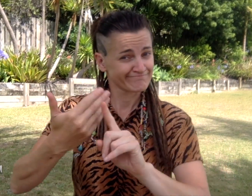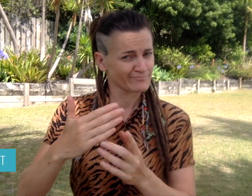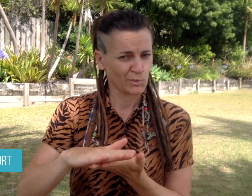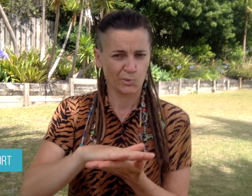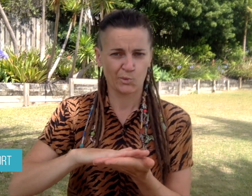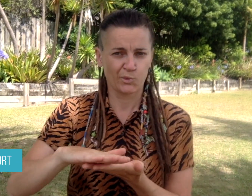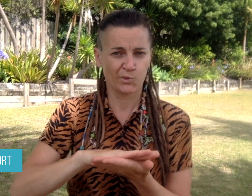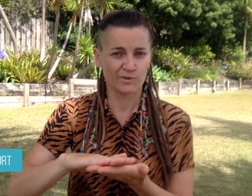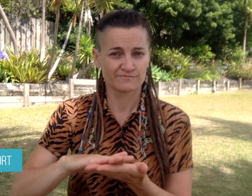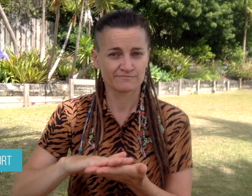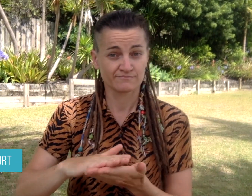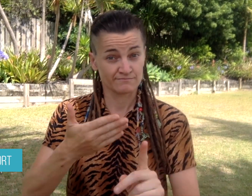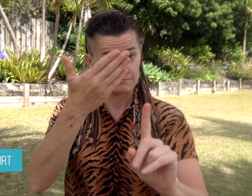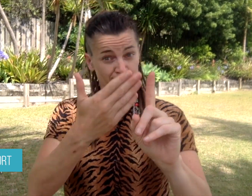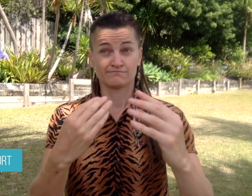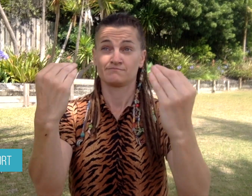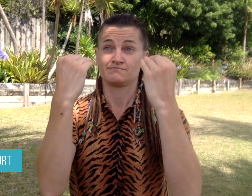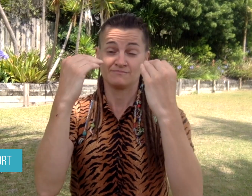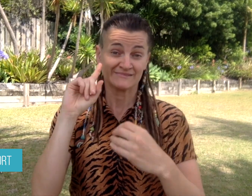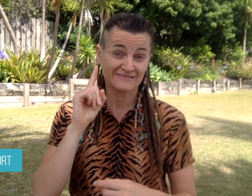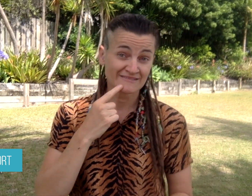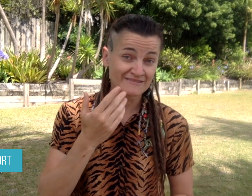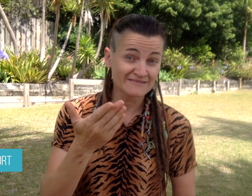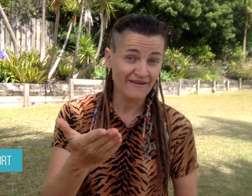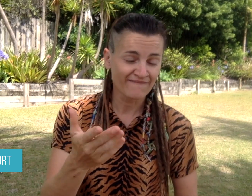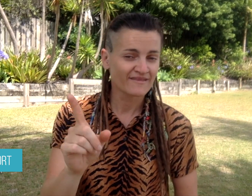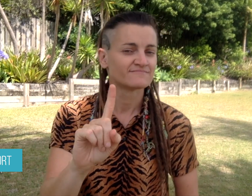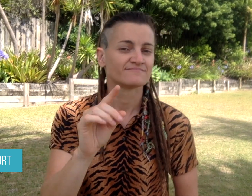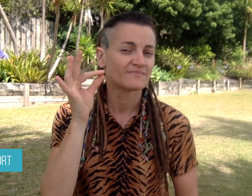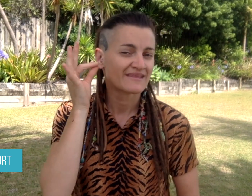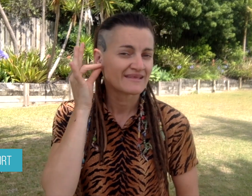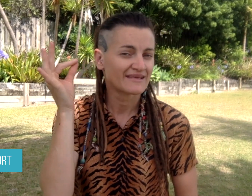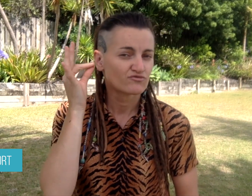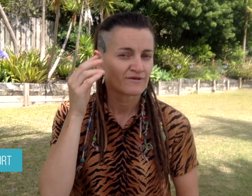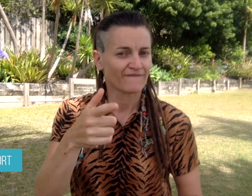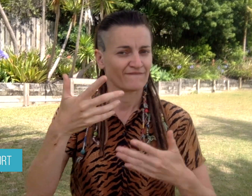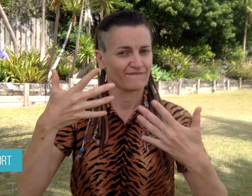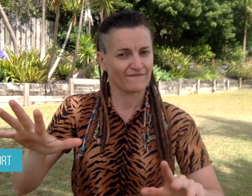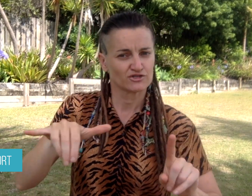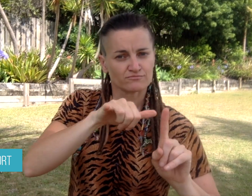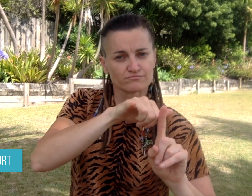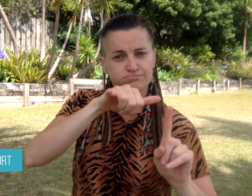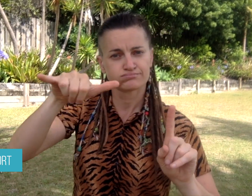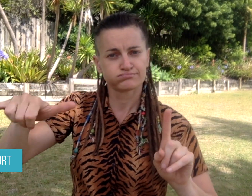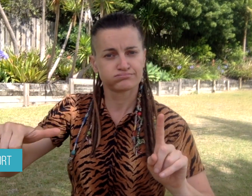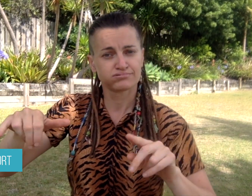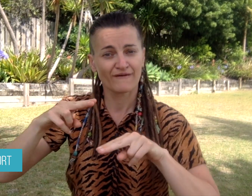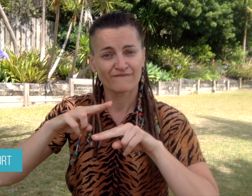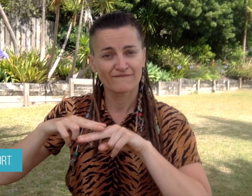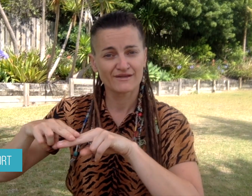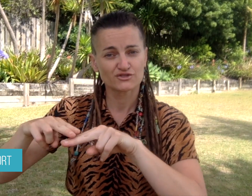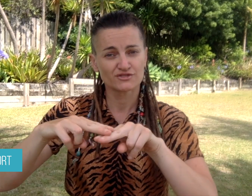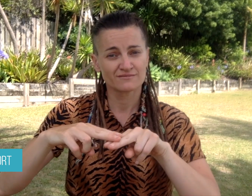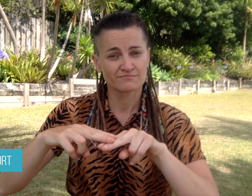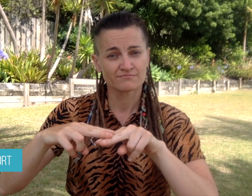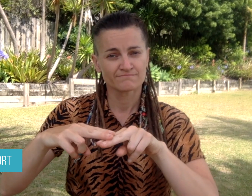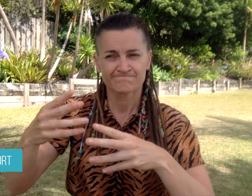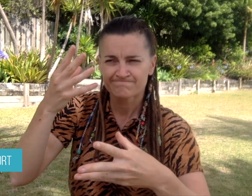The teacher is not Deaf, but she flew to Fiji to study at a Deaf school and learn about Deaf culture and life